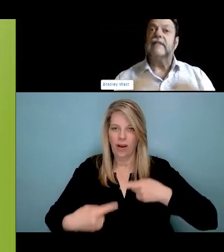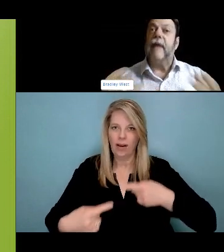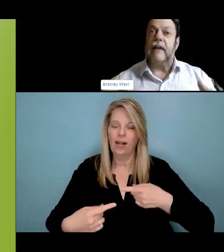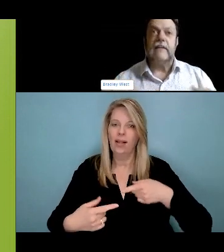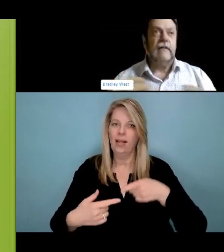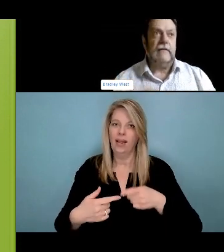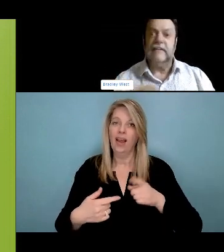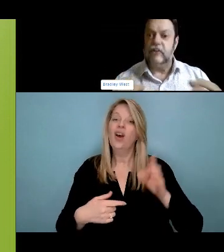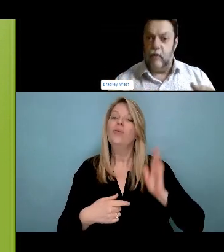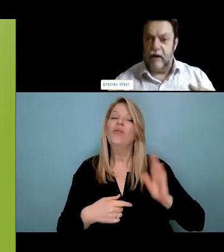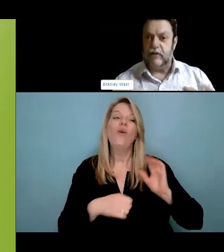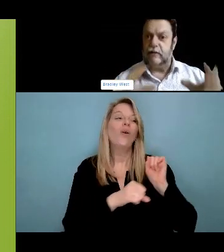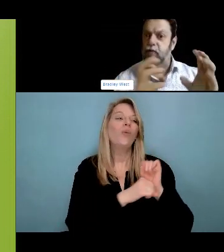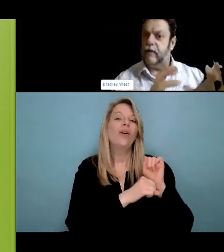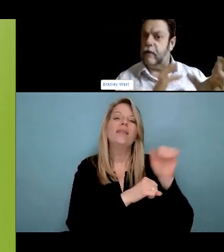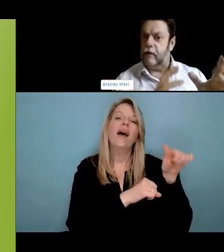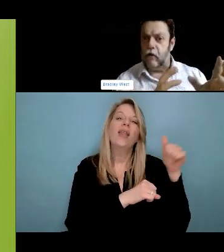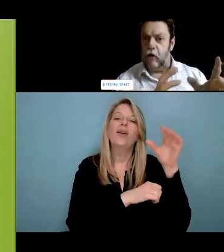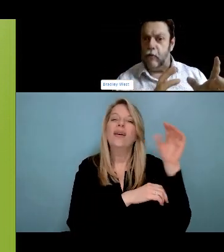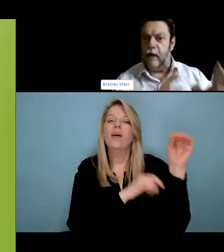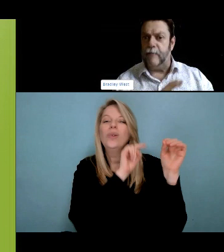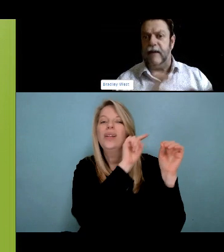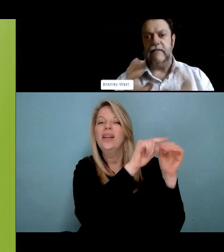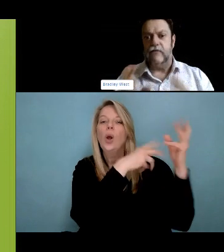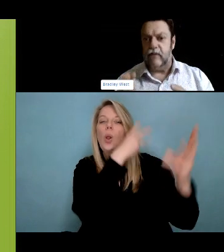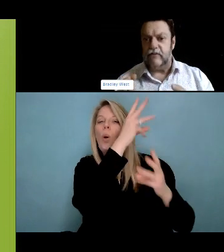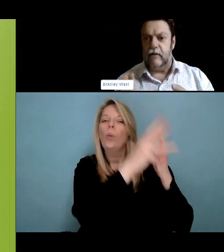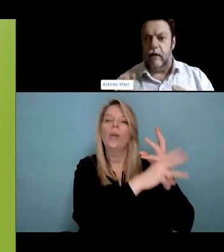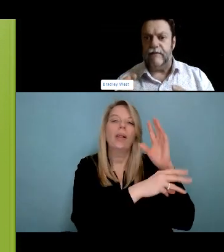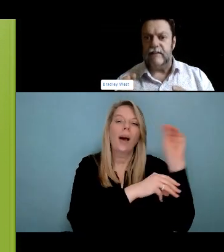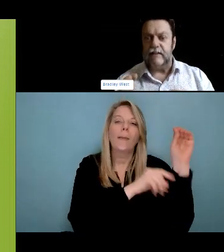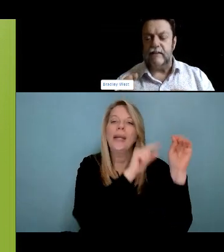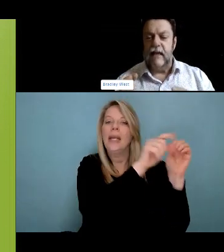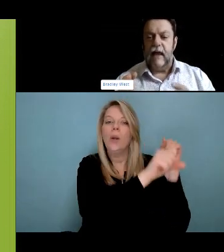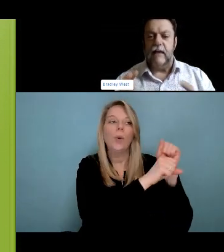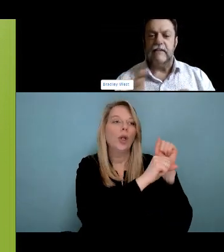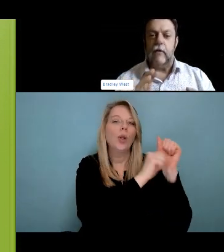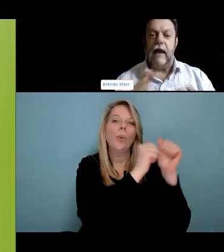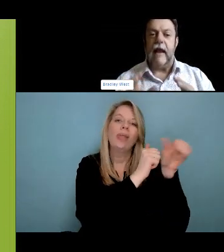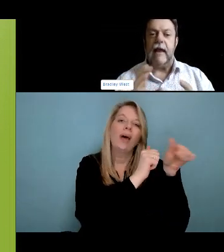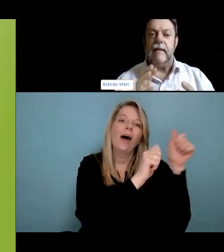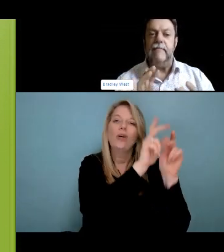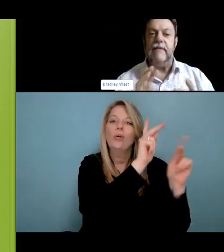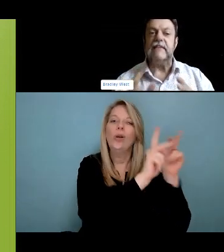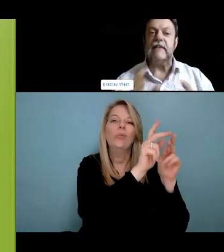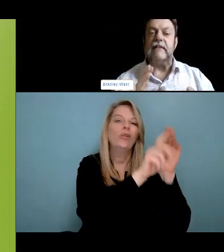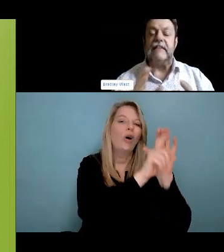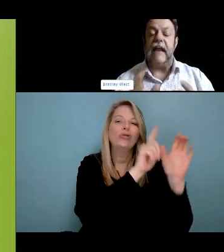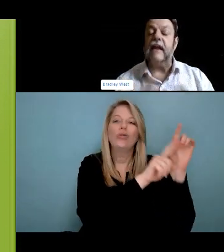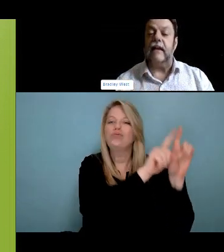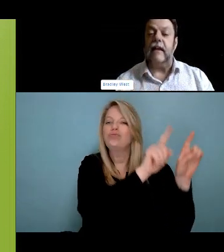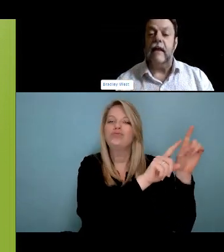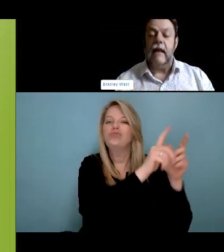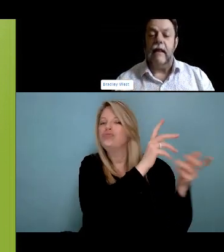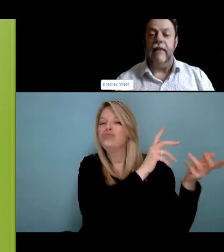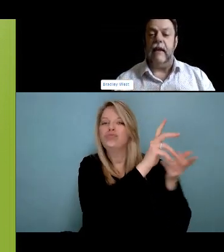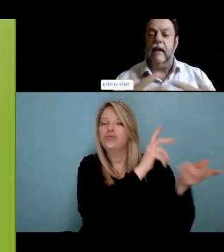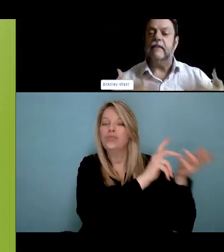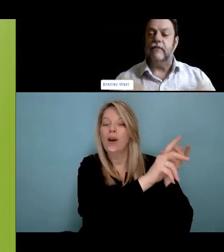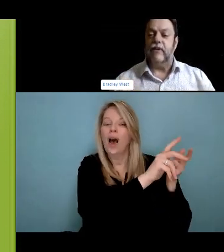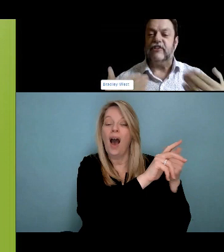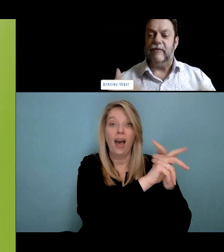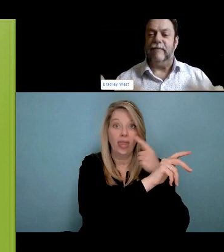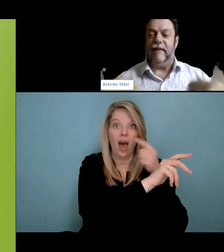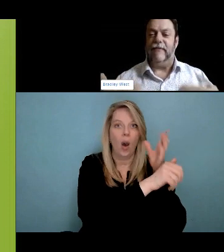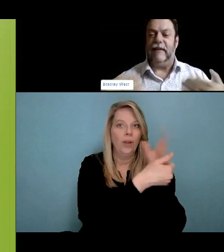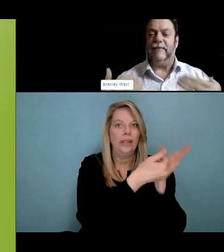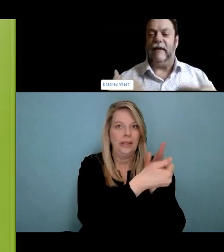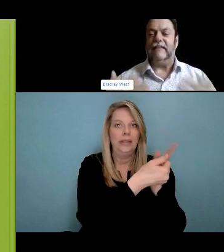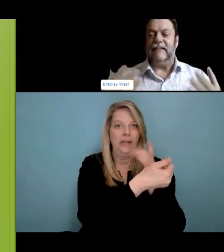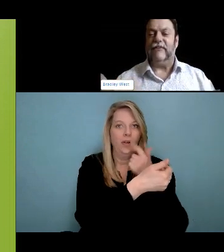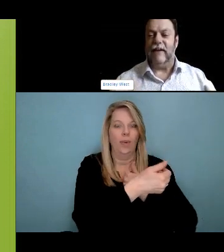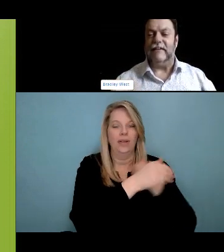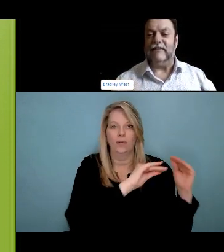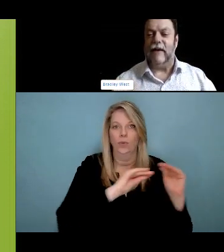land and the ancestors but from our elders. So we do like to do it in a piecemeal fashion